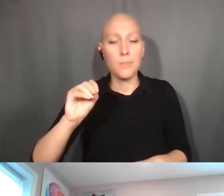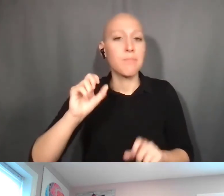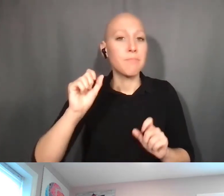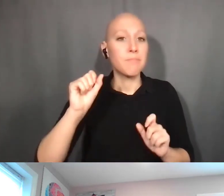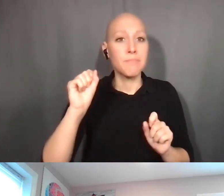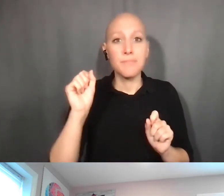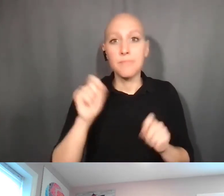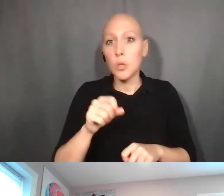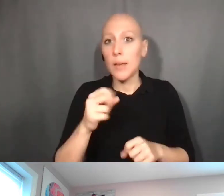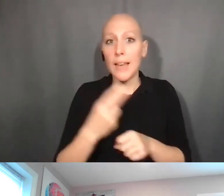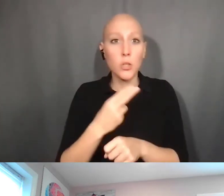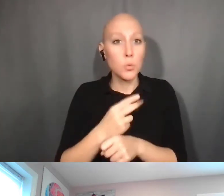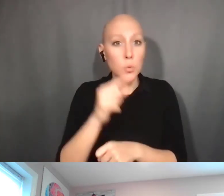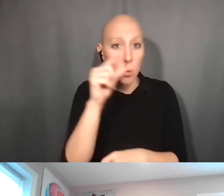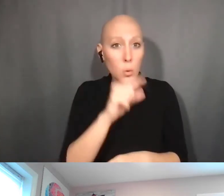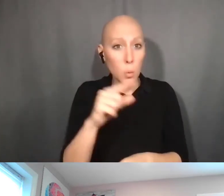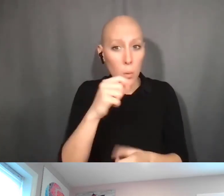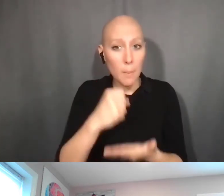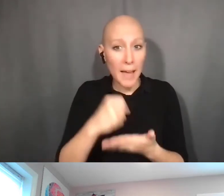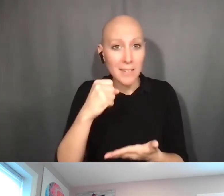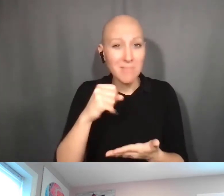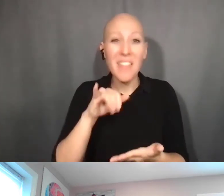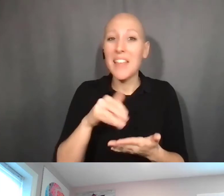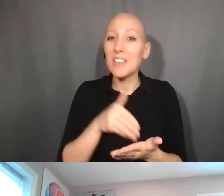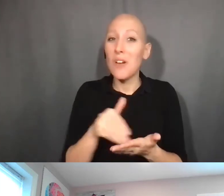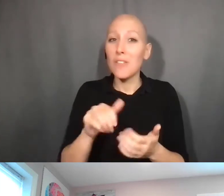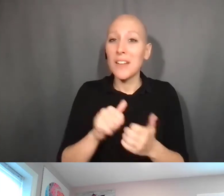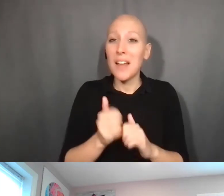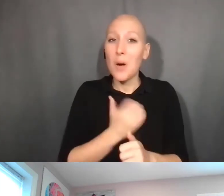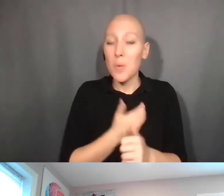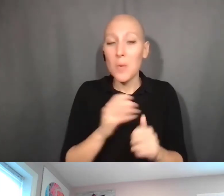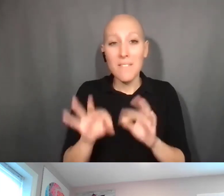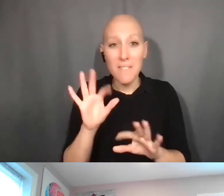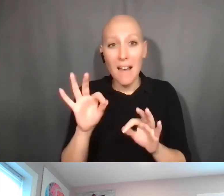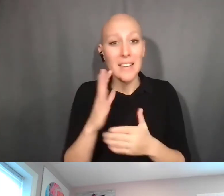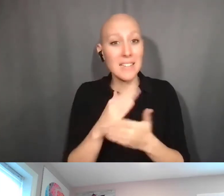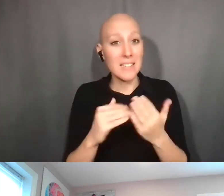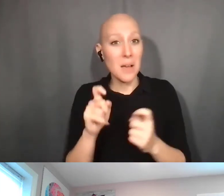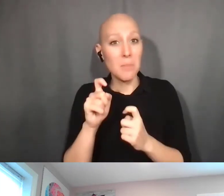which is often how we find some of our grantees' patented inventions.